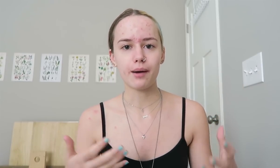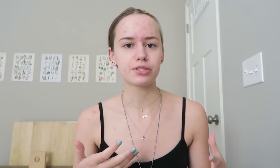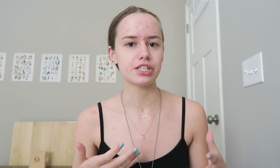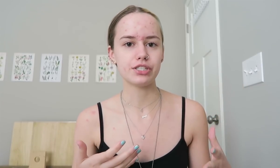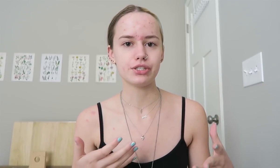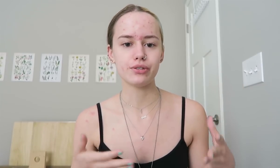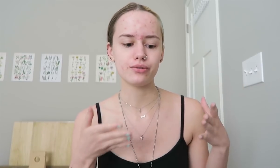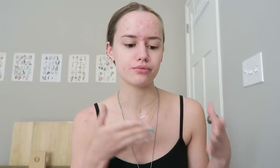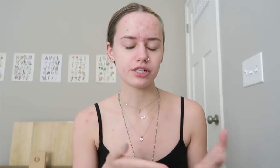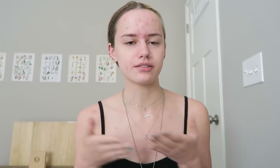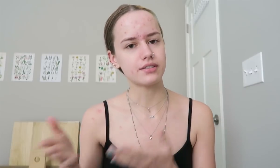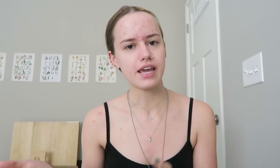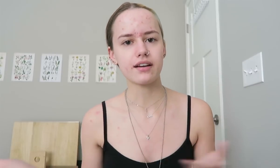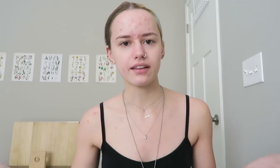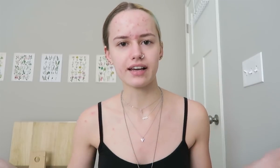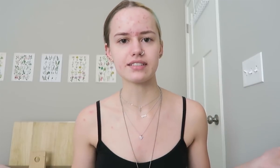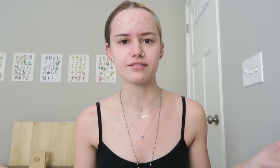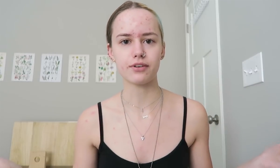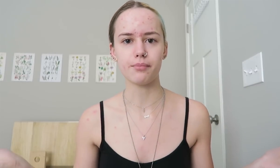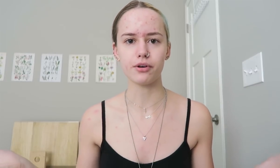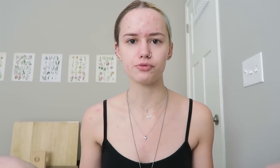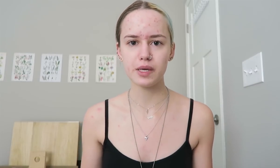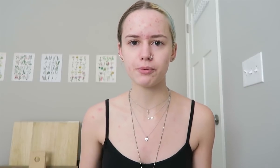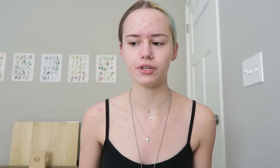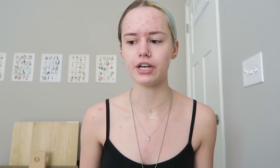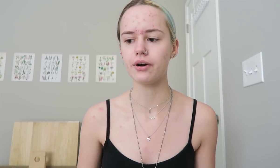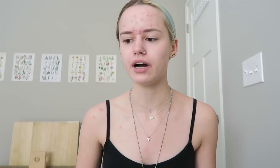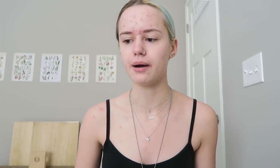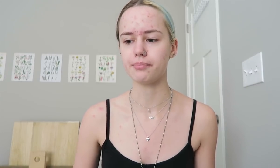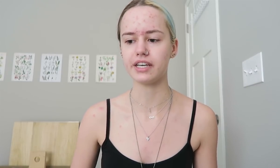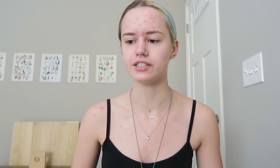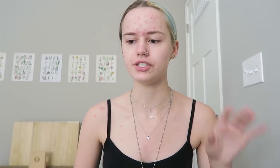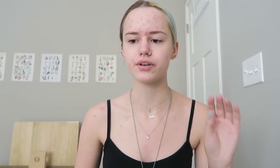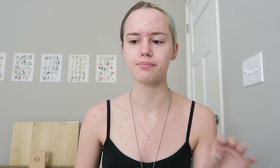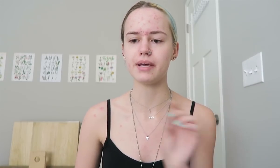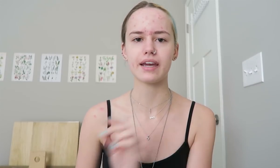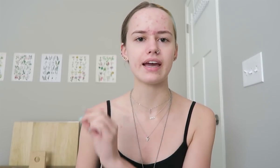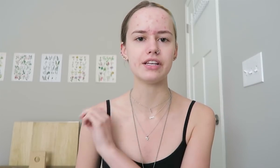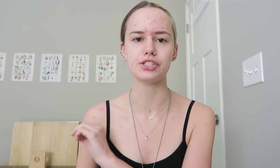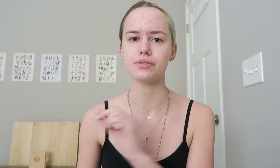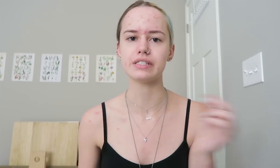just take classes from those people, you know? Because you can pick and choose